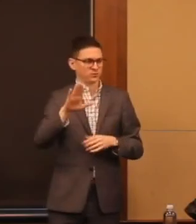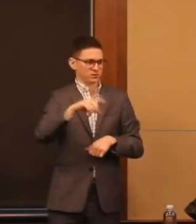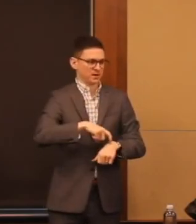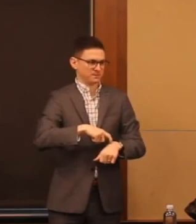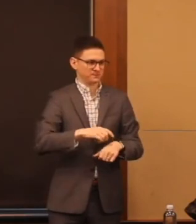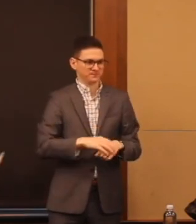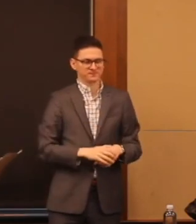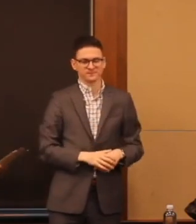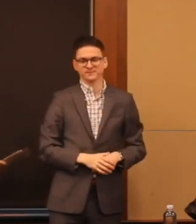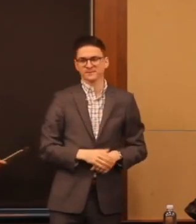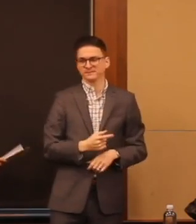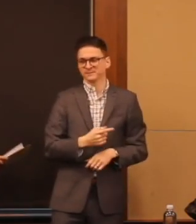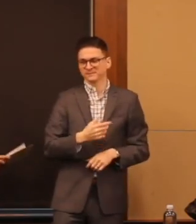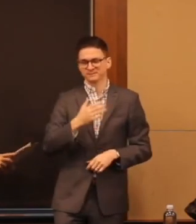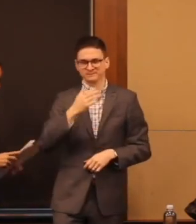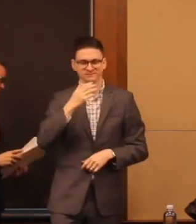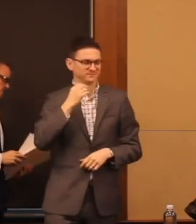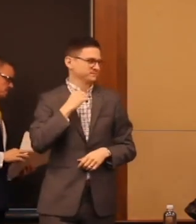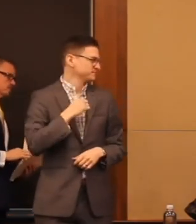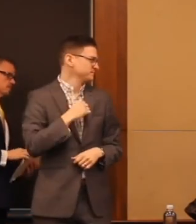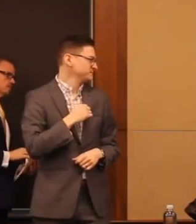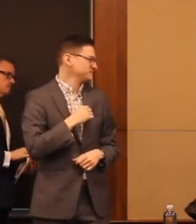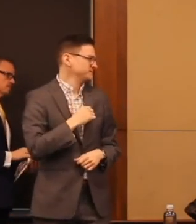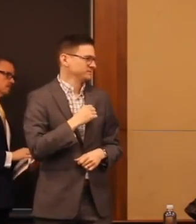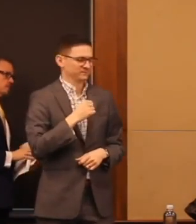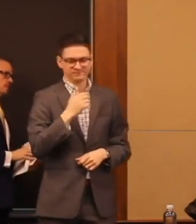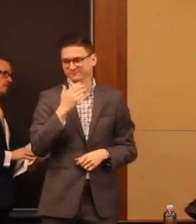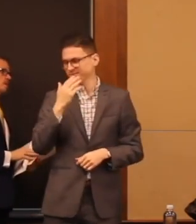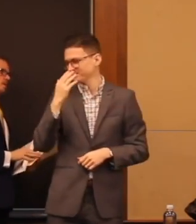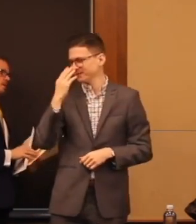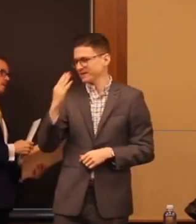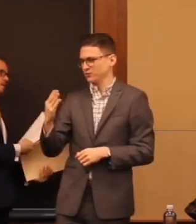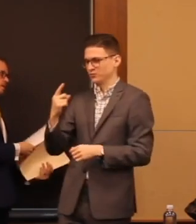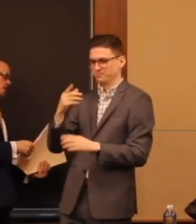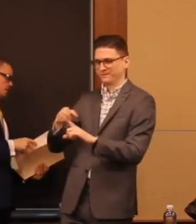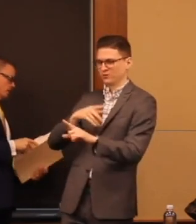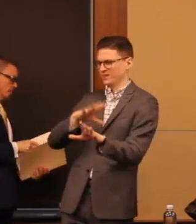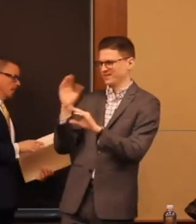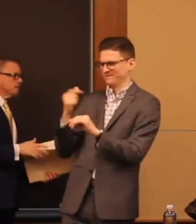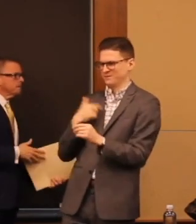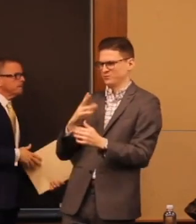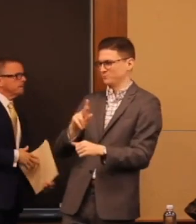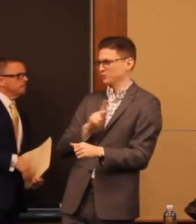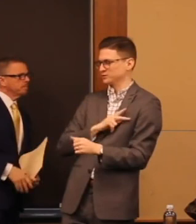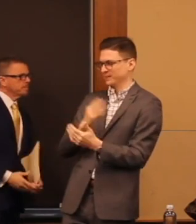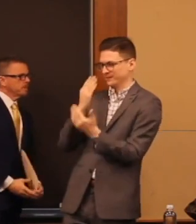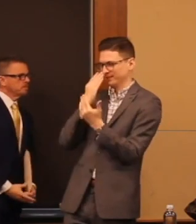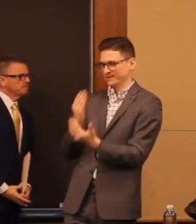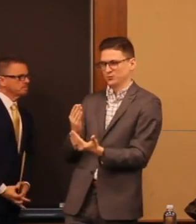Thank you, I just, before the Assistant Secretary departs I want to personally thank you.